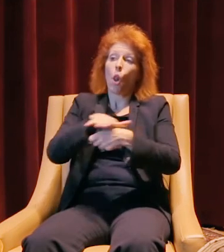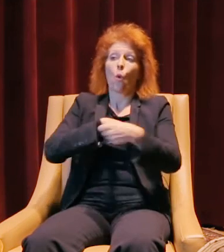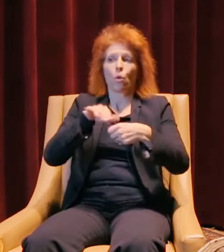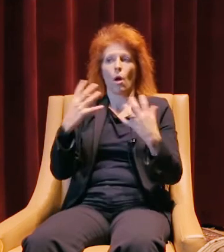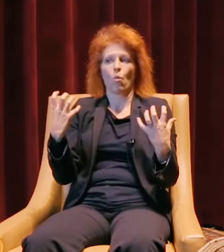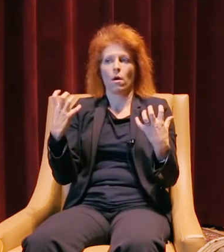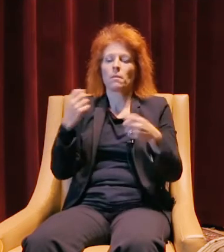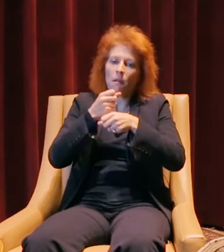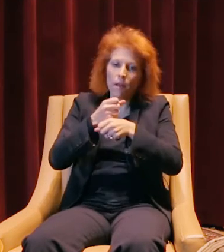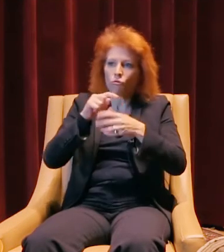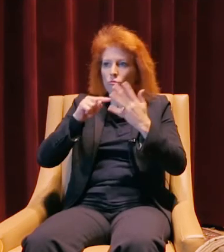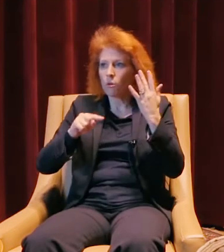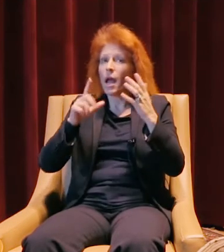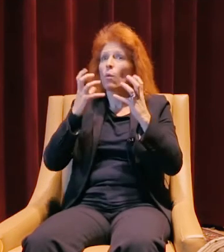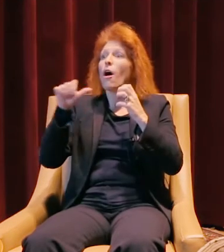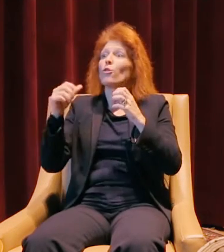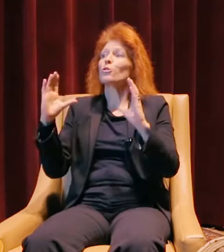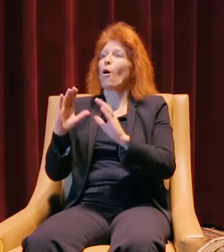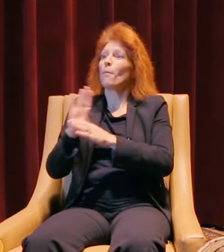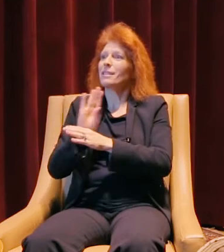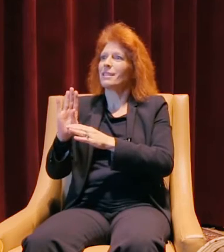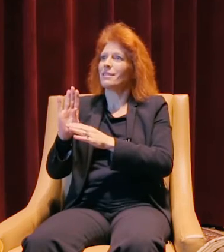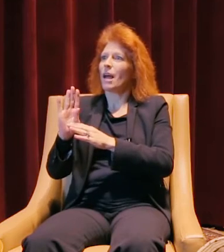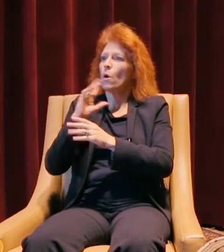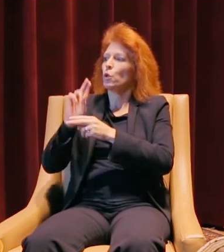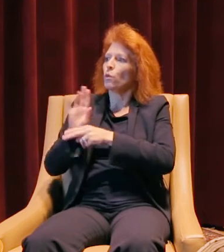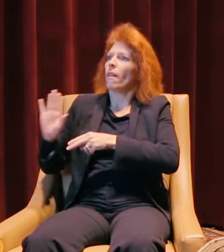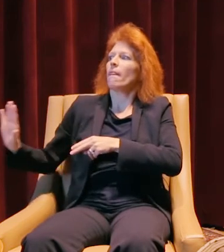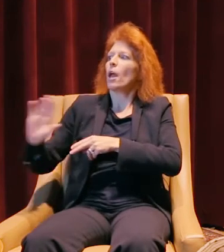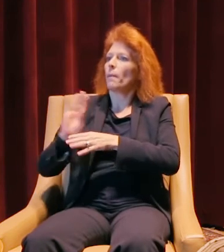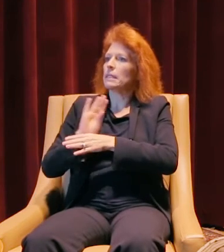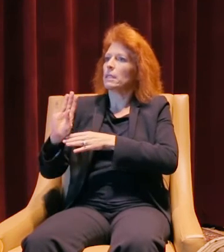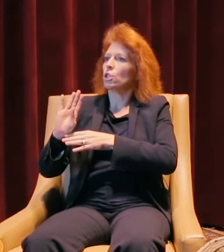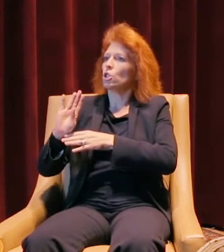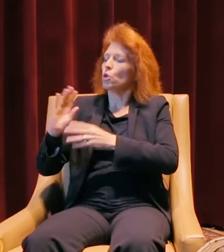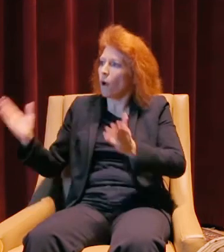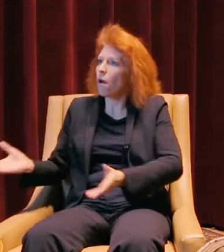and I want to help other small business in the area strive, being our partners as well.